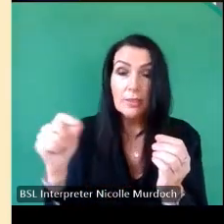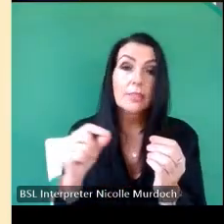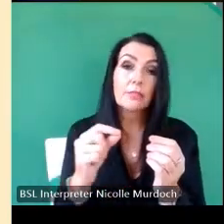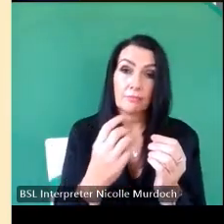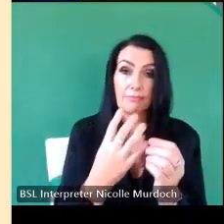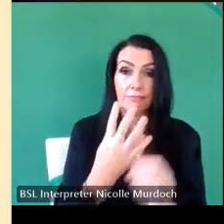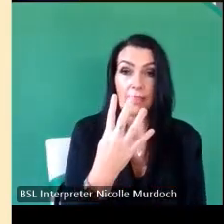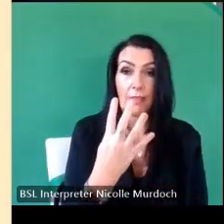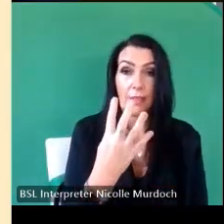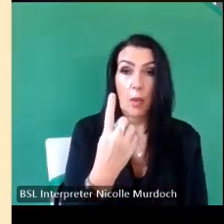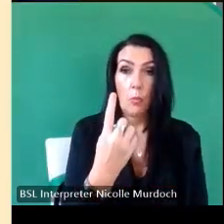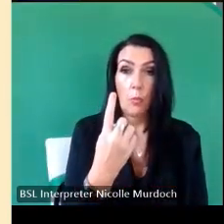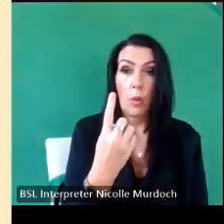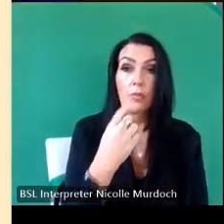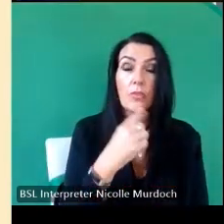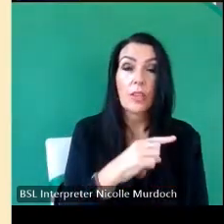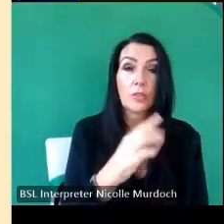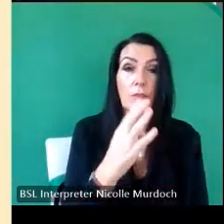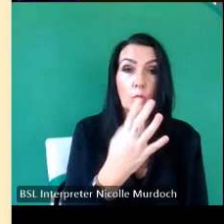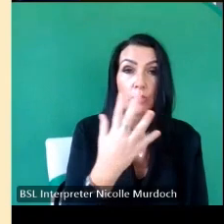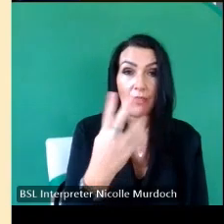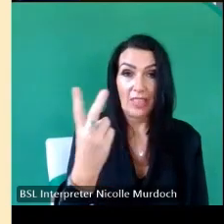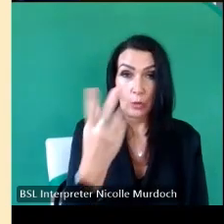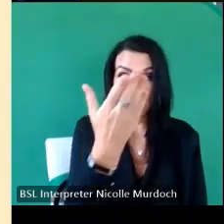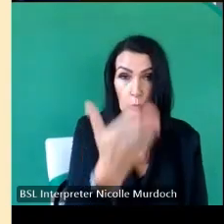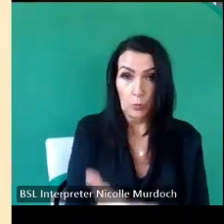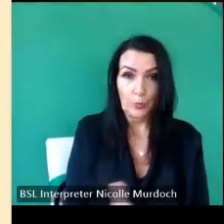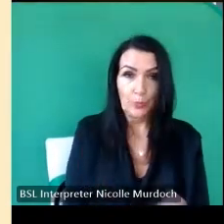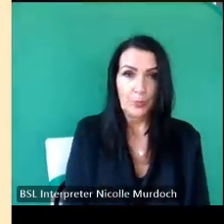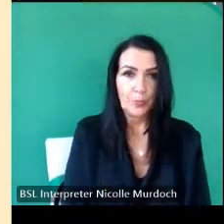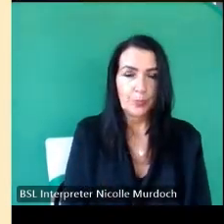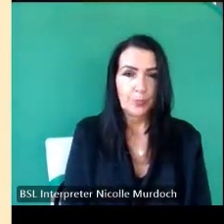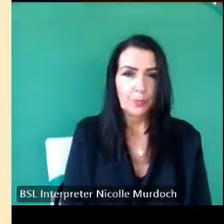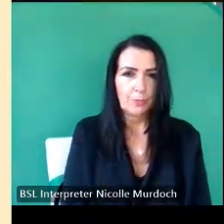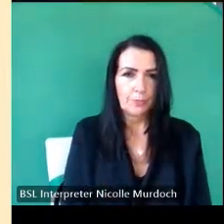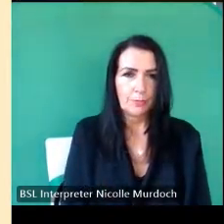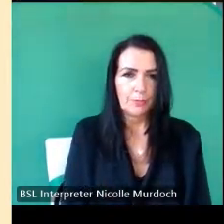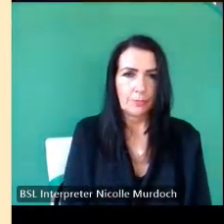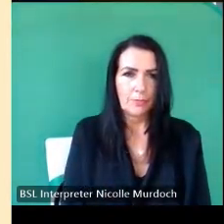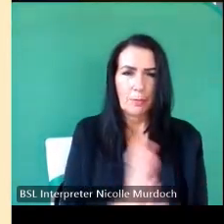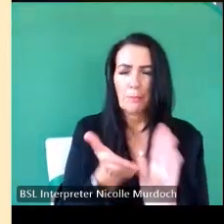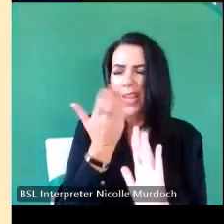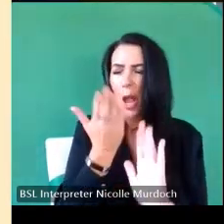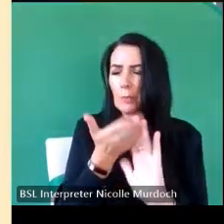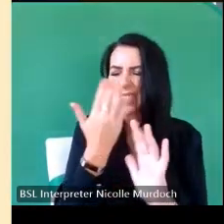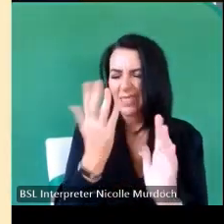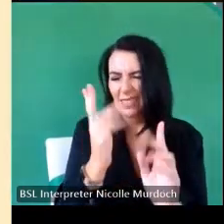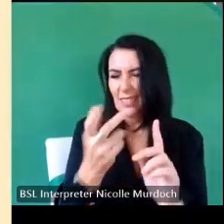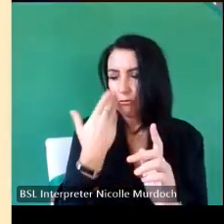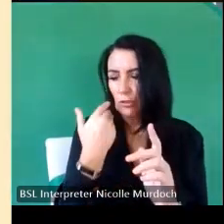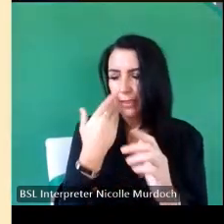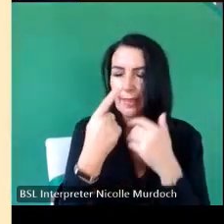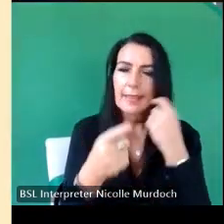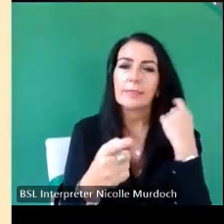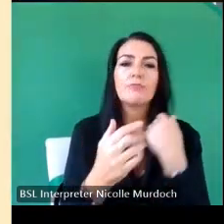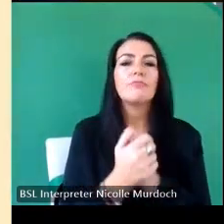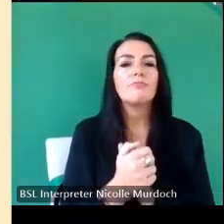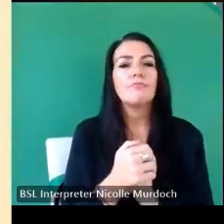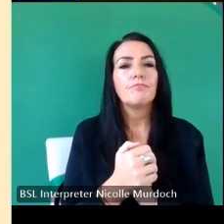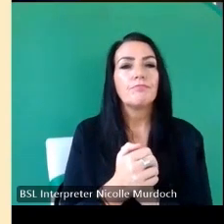these have been updated since uh since um the I gave you the original figures um 421 marks at